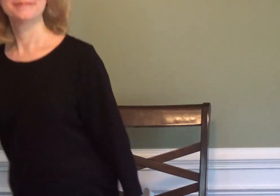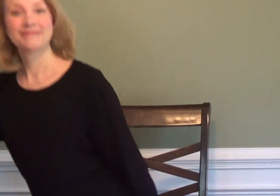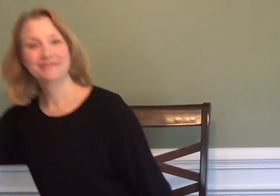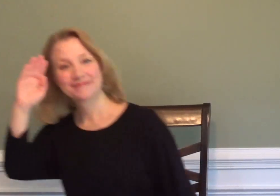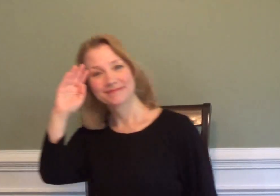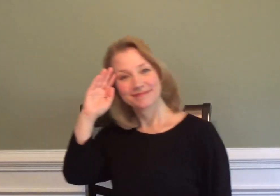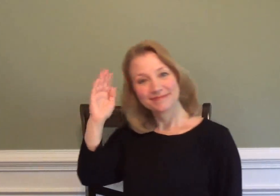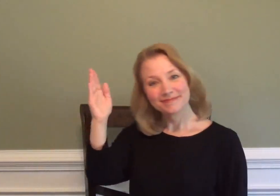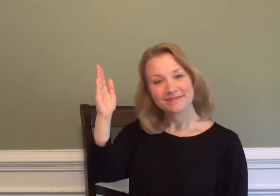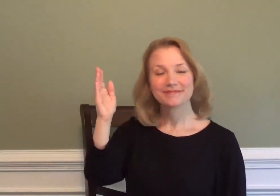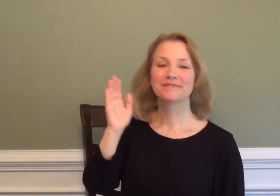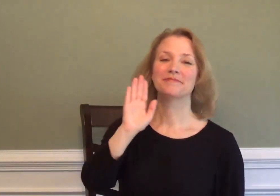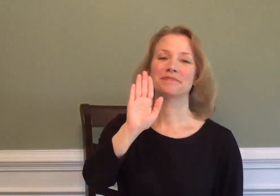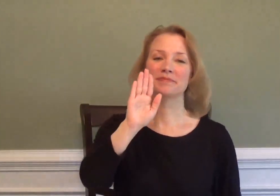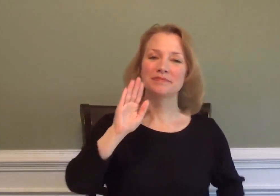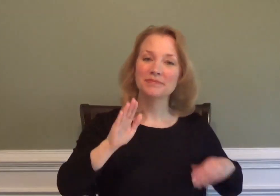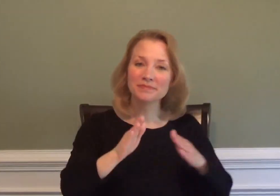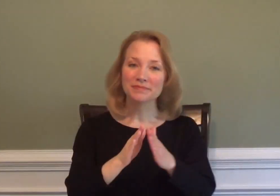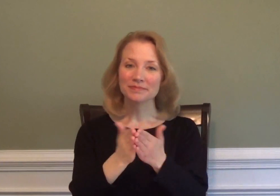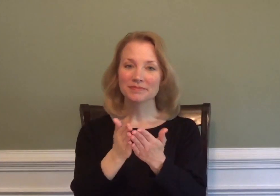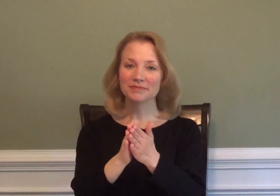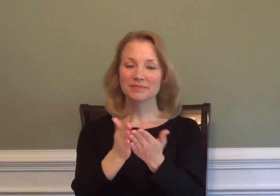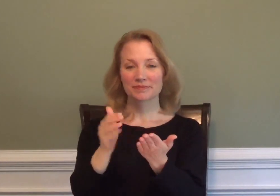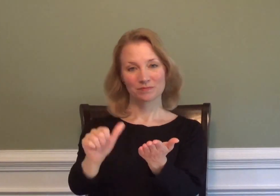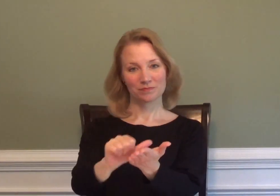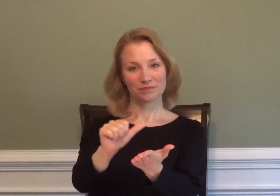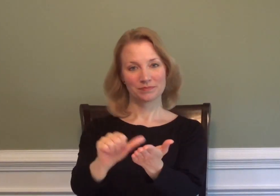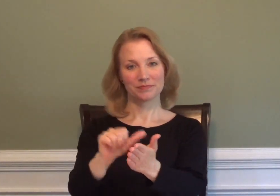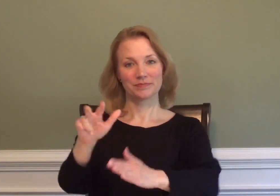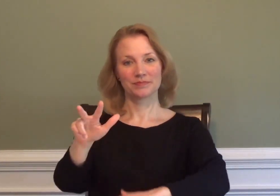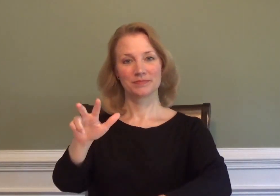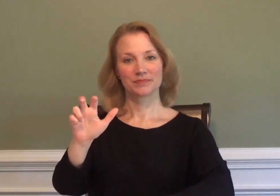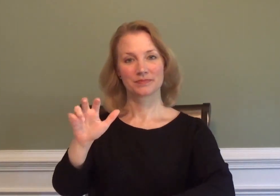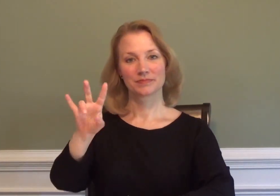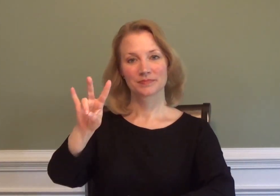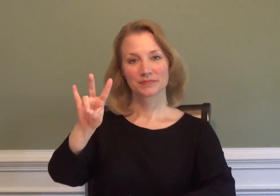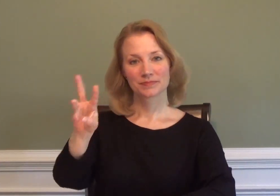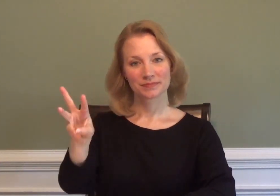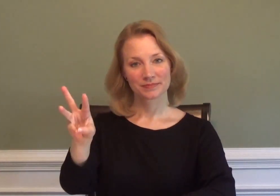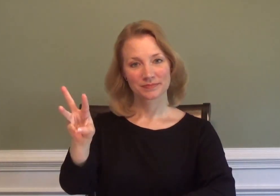HELLO YOUR BOOK PAGE 376